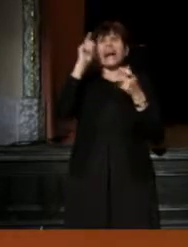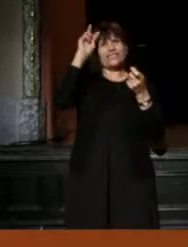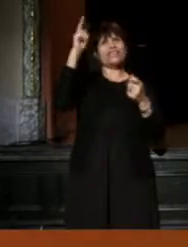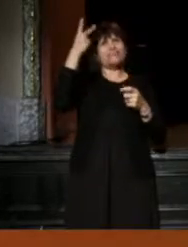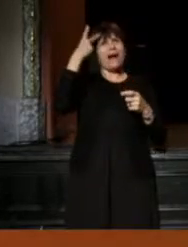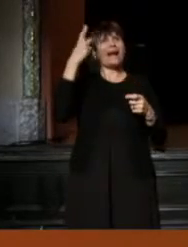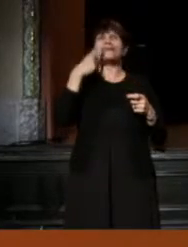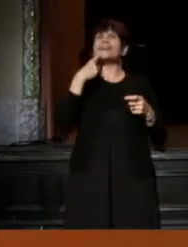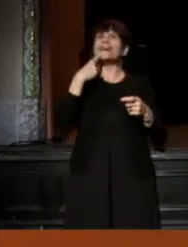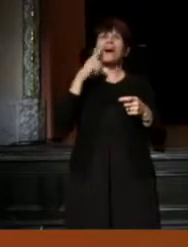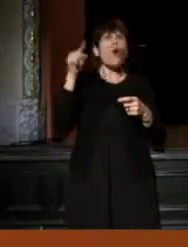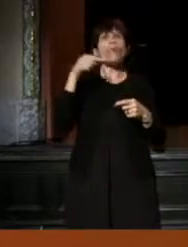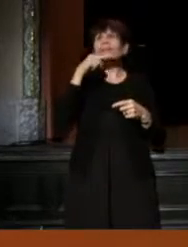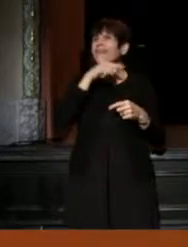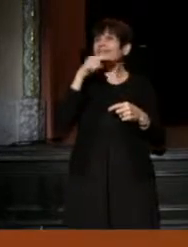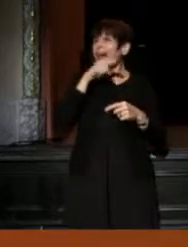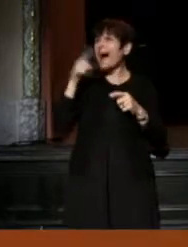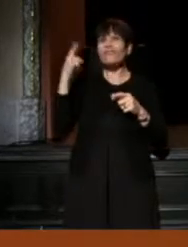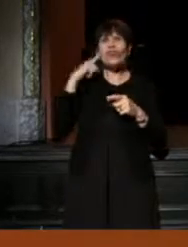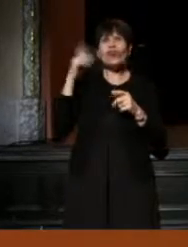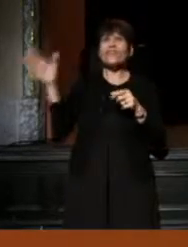(Michael) It's the only lie I've heard in the entire conference.